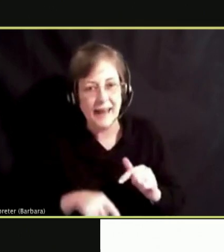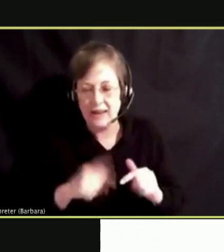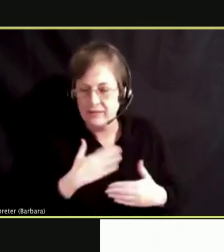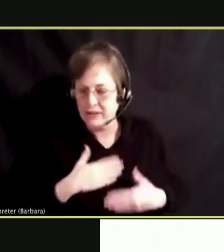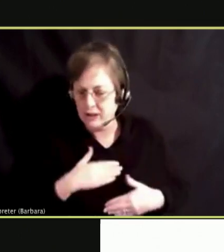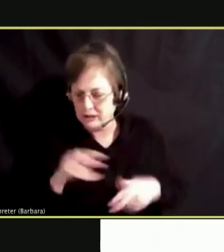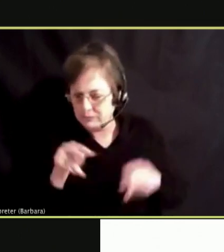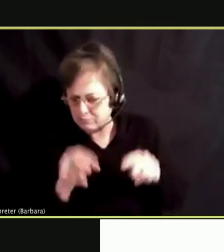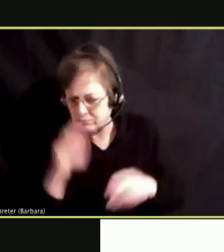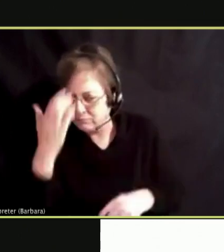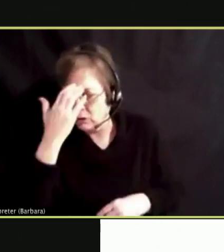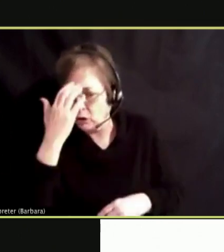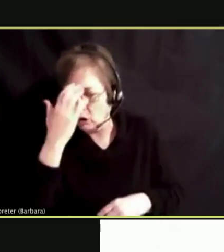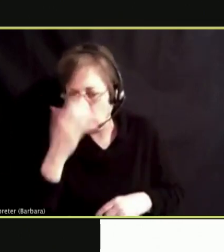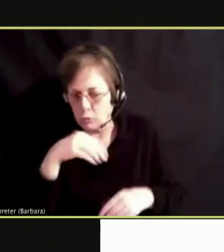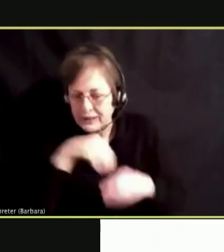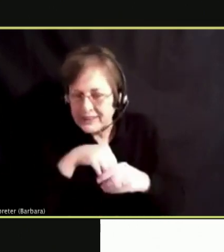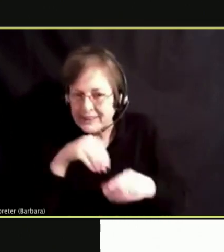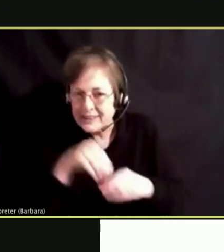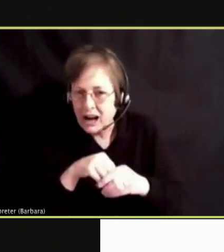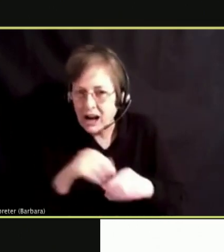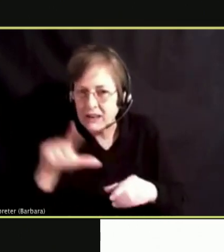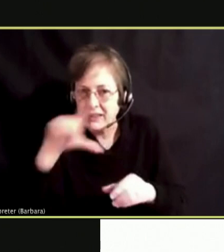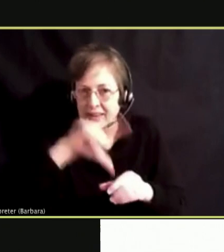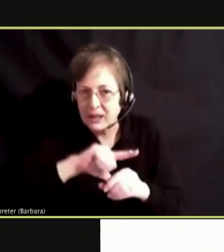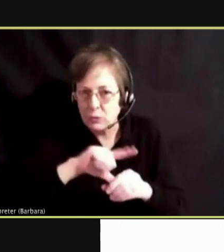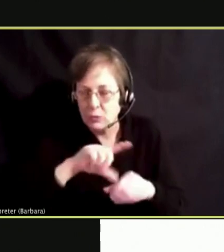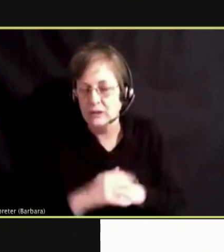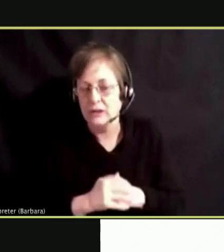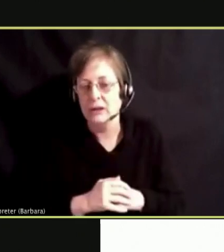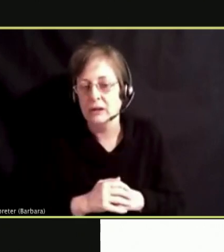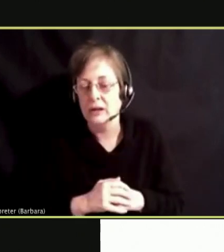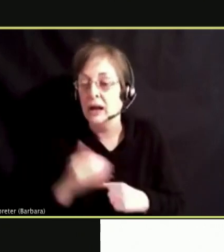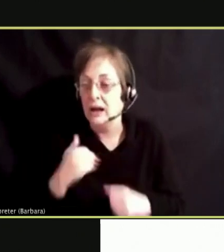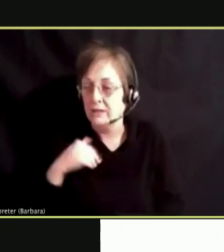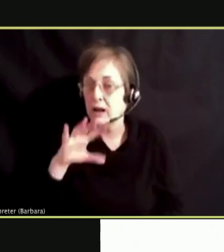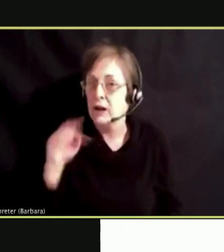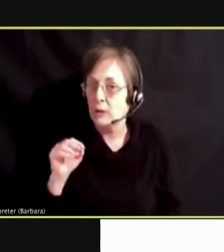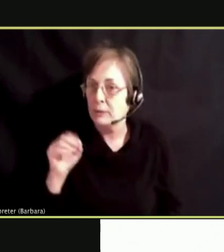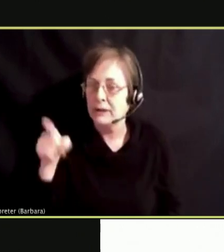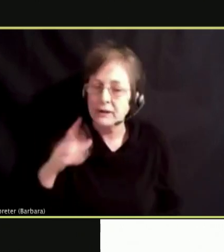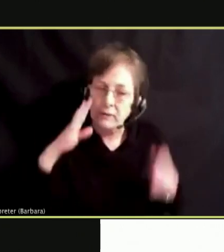OF THE LIQUID ARE PARIS AND THEIR COMPANIES THAT MARKET PRODUCTS SUCH AS FLAVOR ONLY.